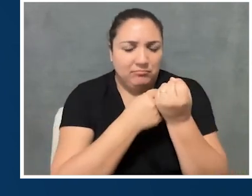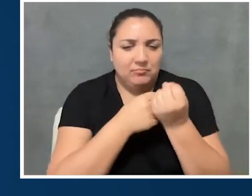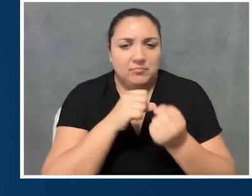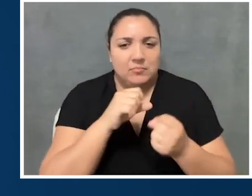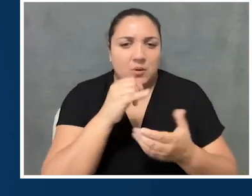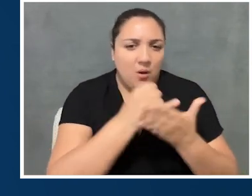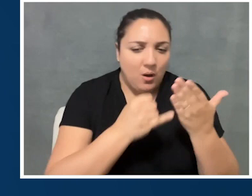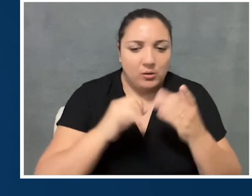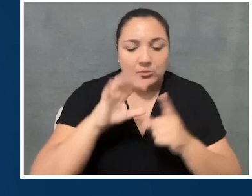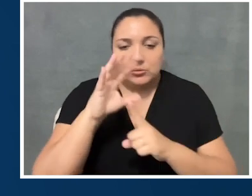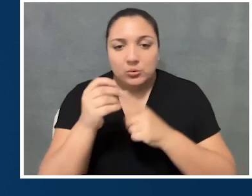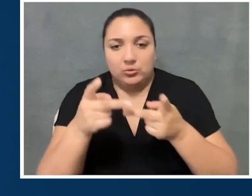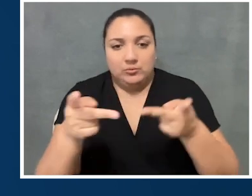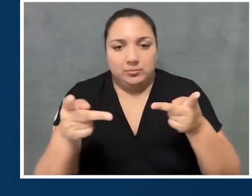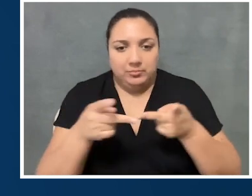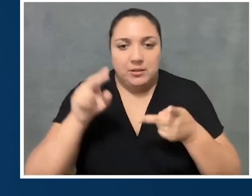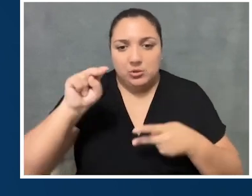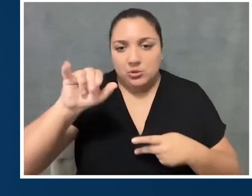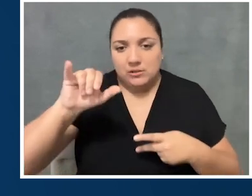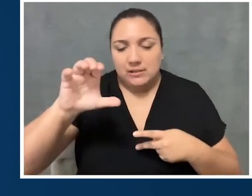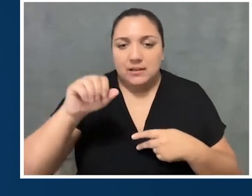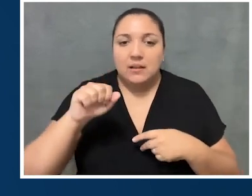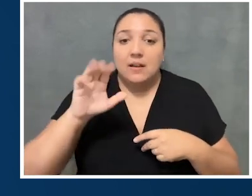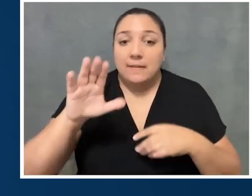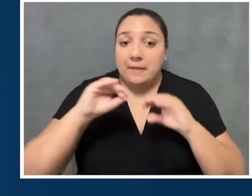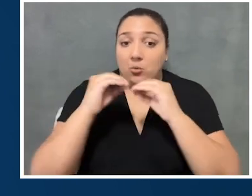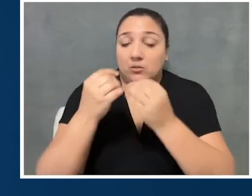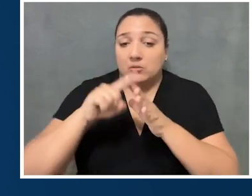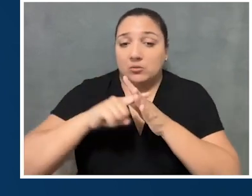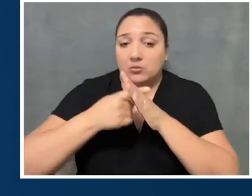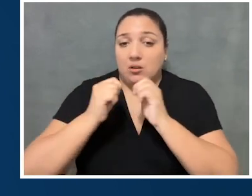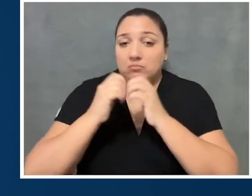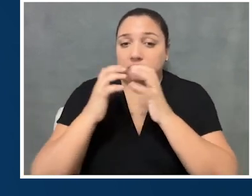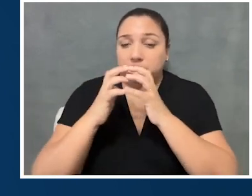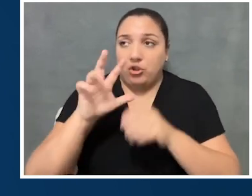and culture space in New York City. The organization started 30 years ago